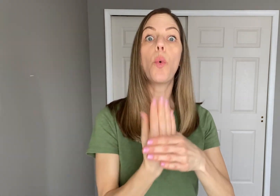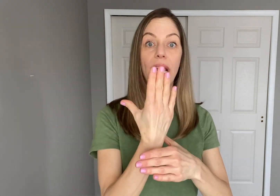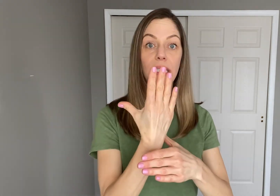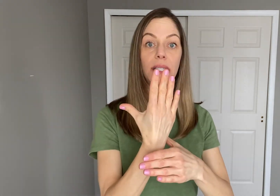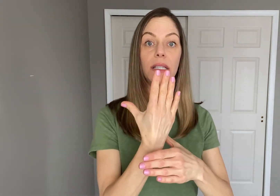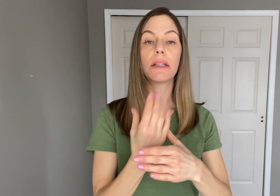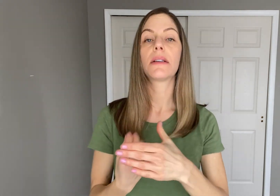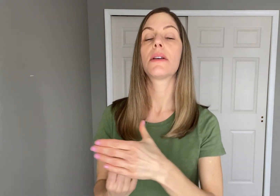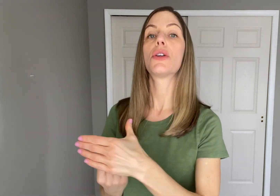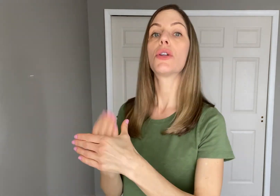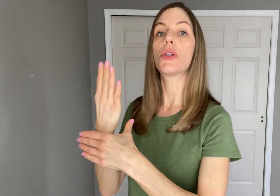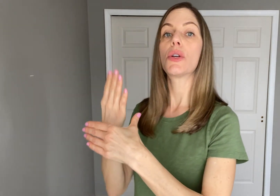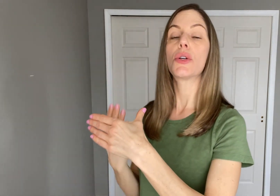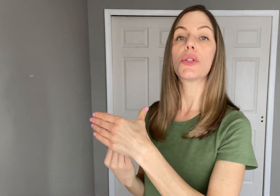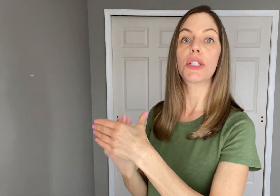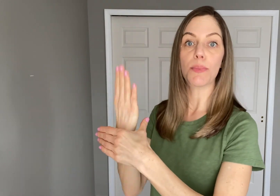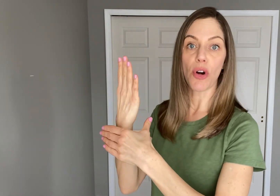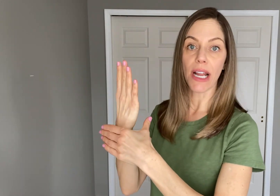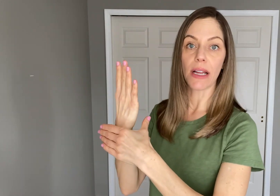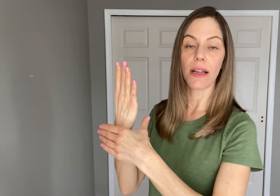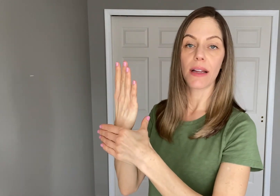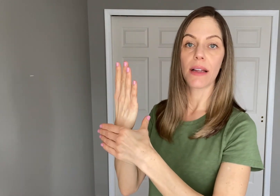twice. "Spring"